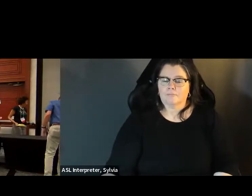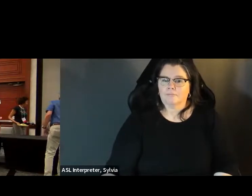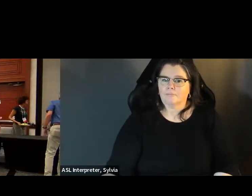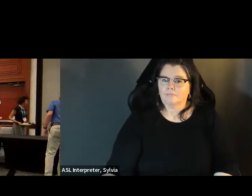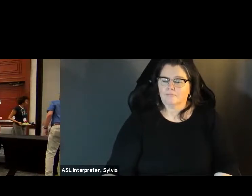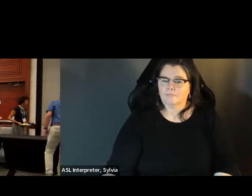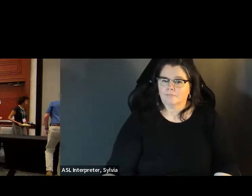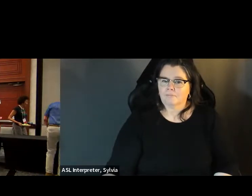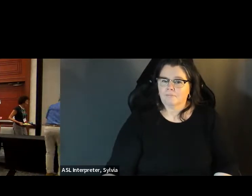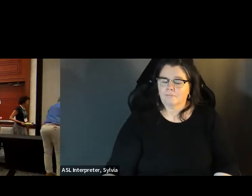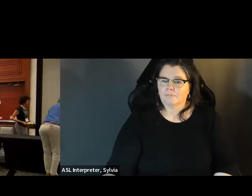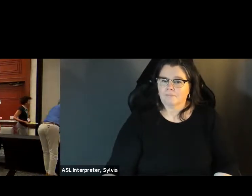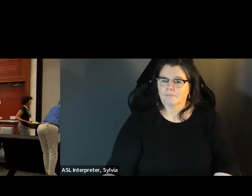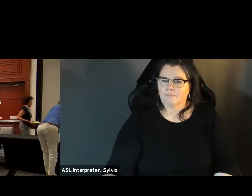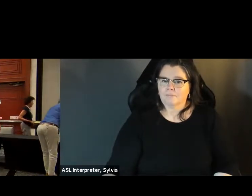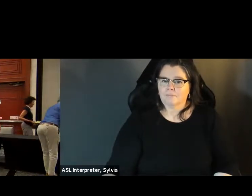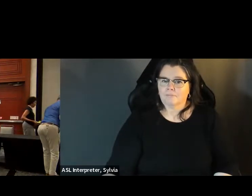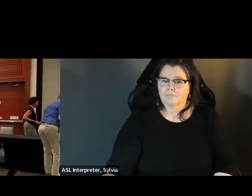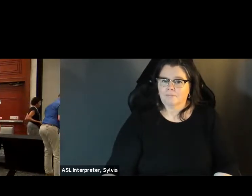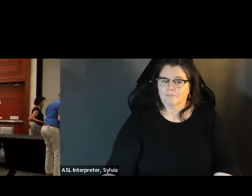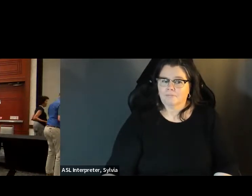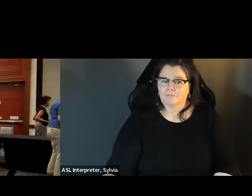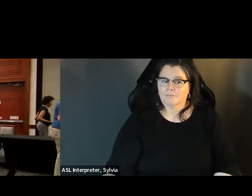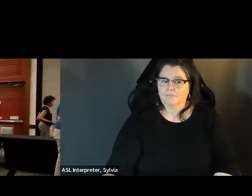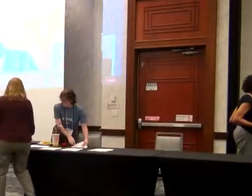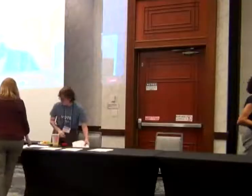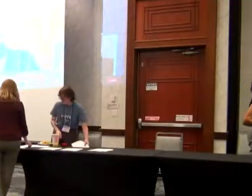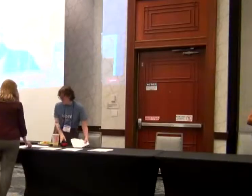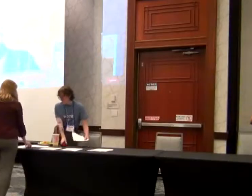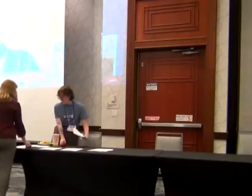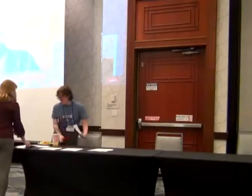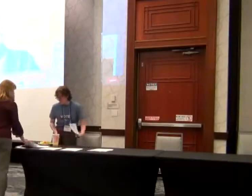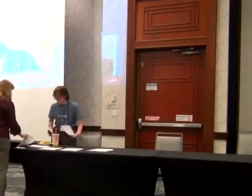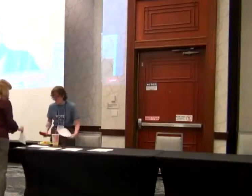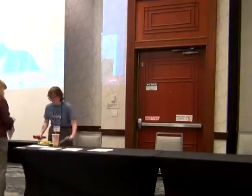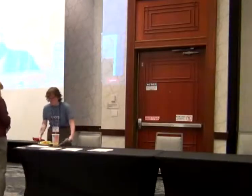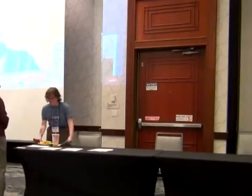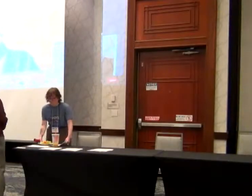anybody else, and I have a right to vote just like everybody else.